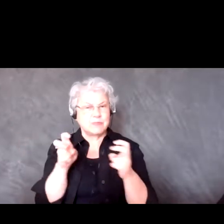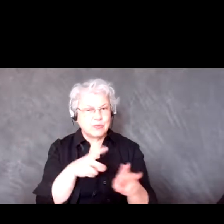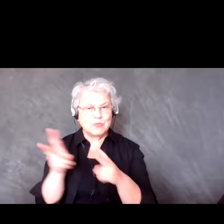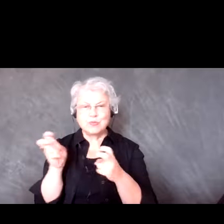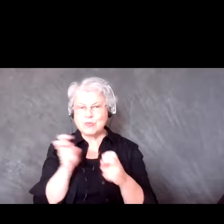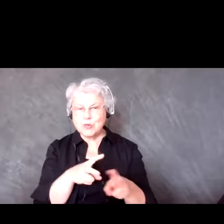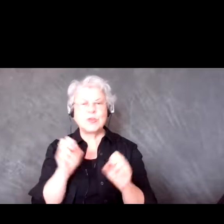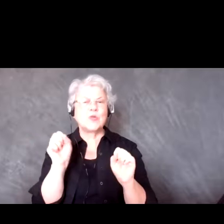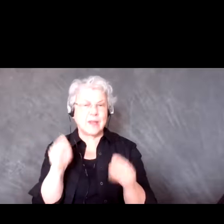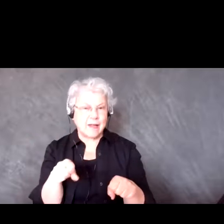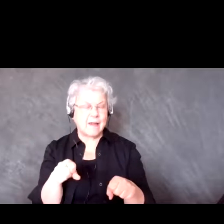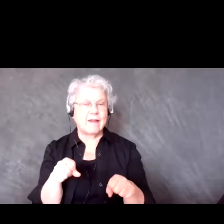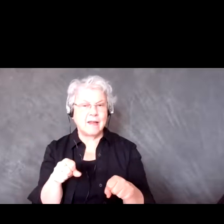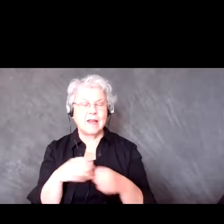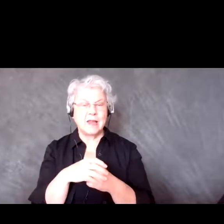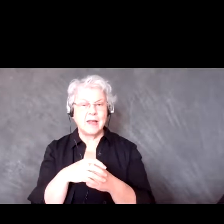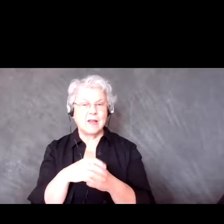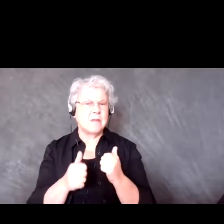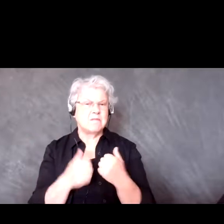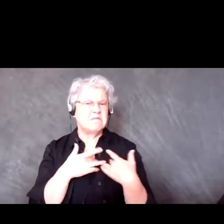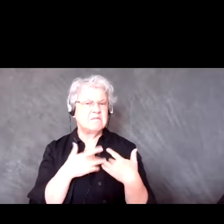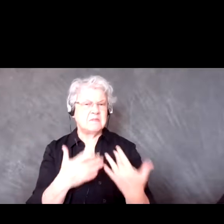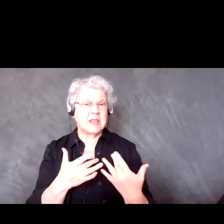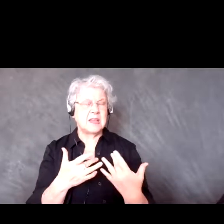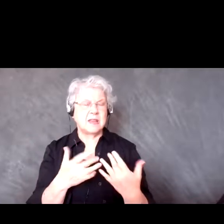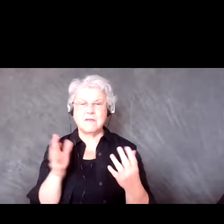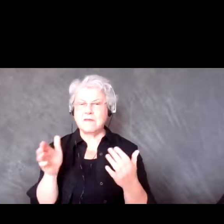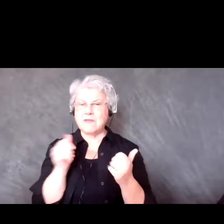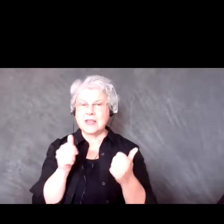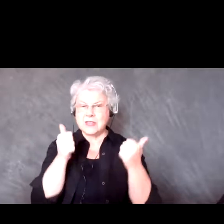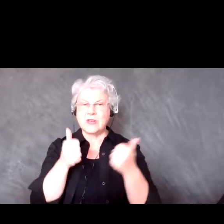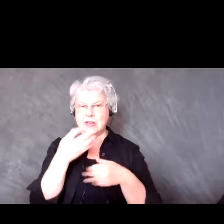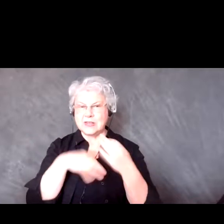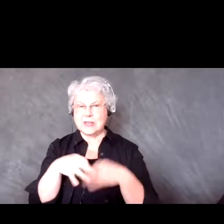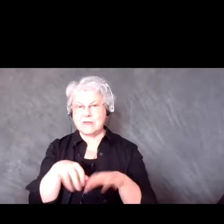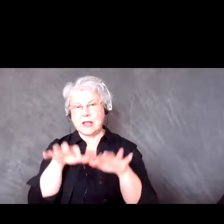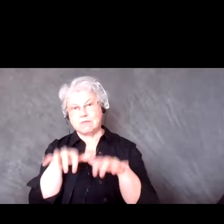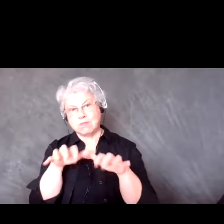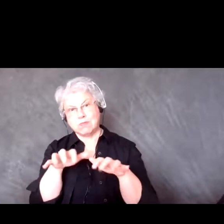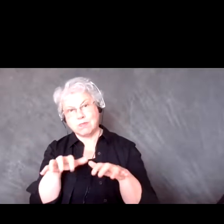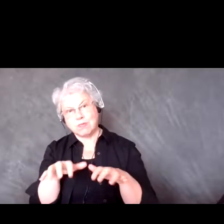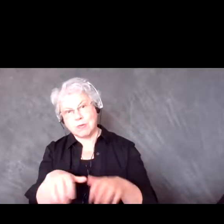that aren't names, but for the most part that is faster than manually typing them out.